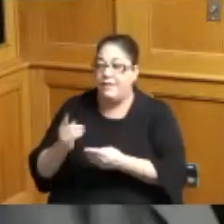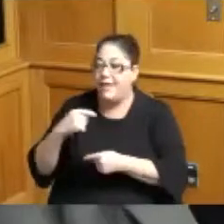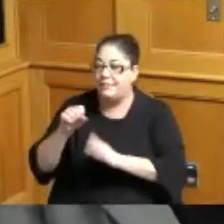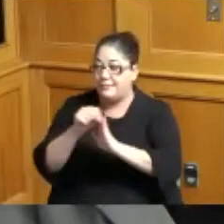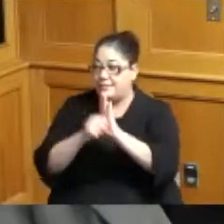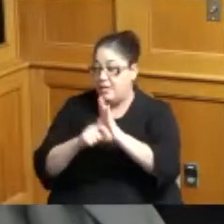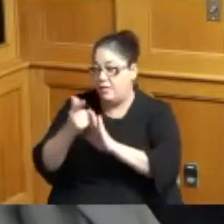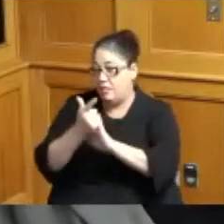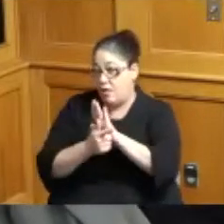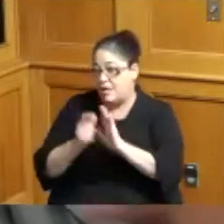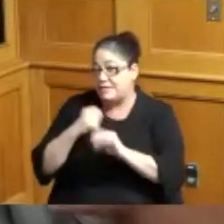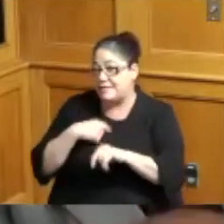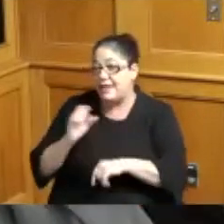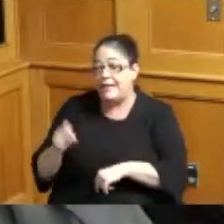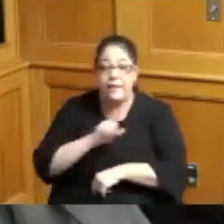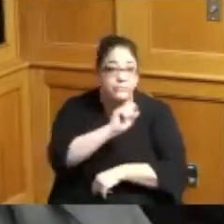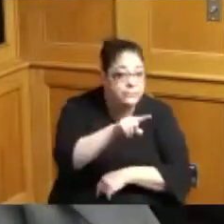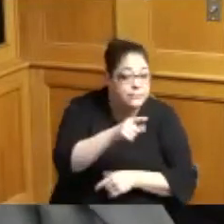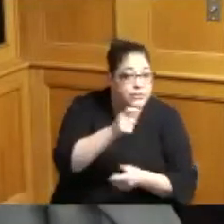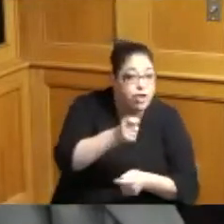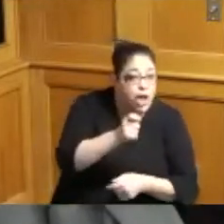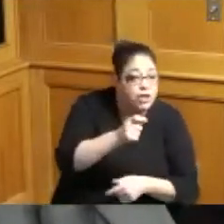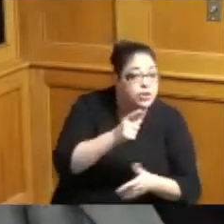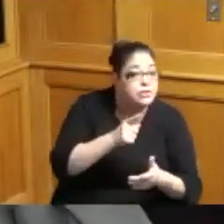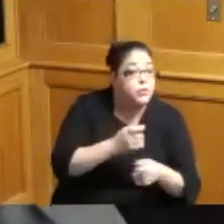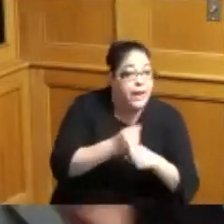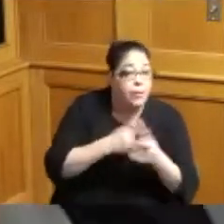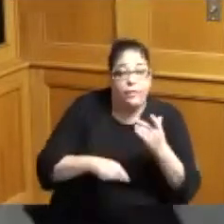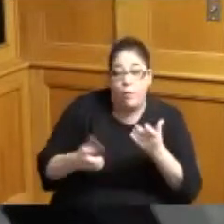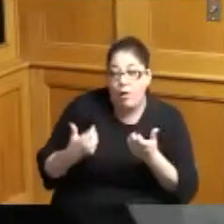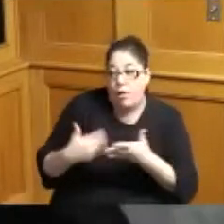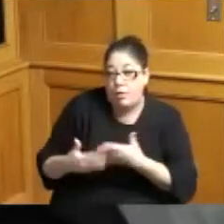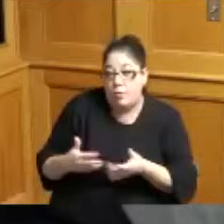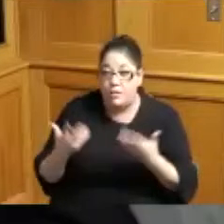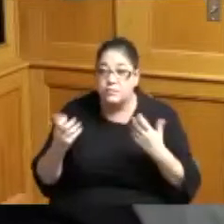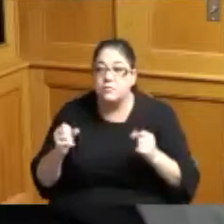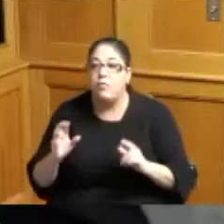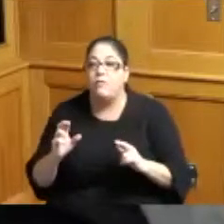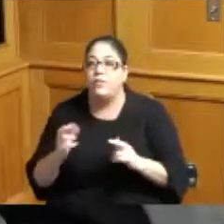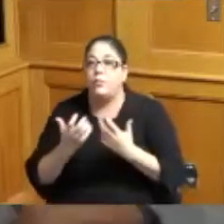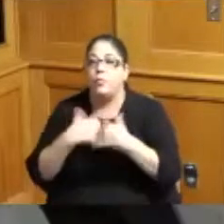they could go to the Judges and get what they want anyway so I'm hoping we can work collaboratively